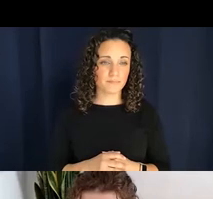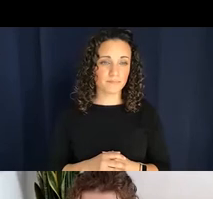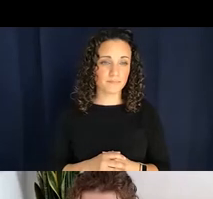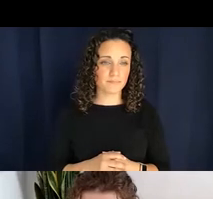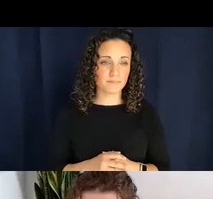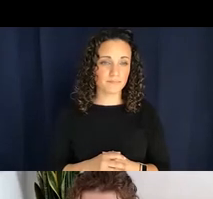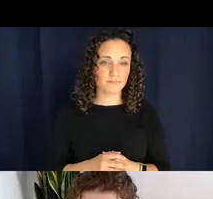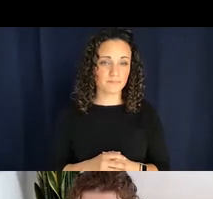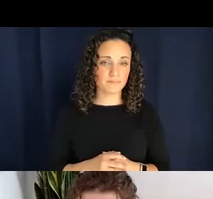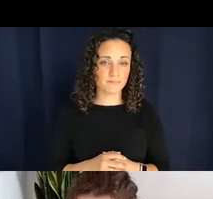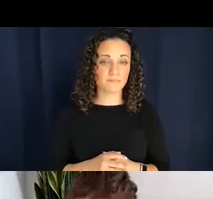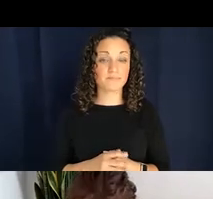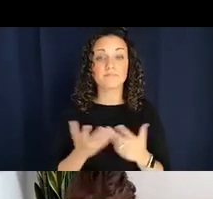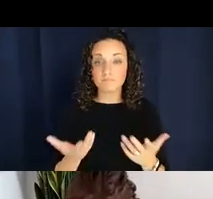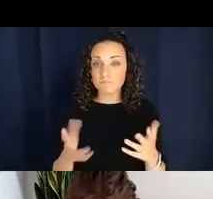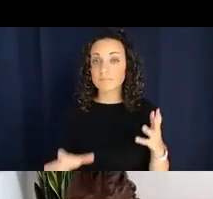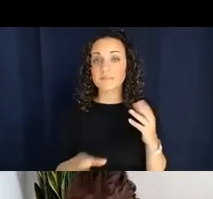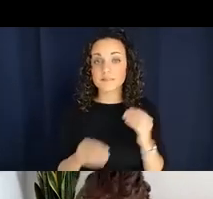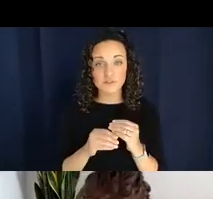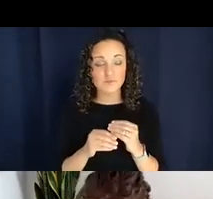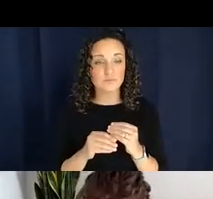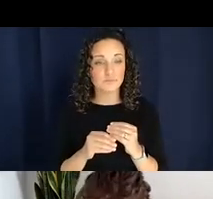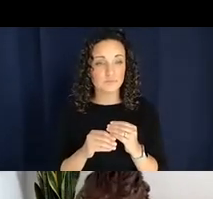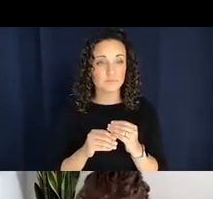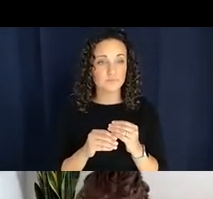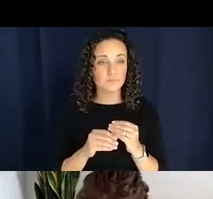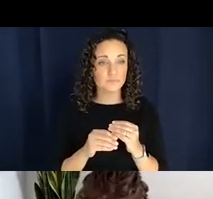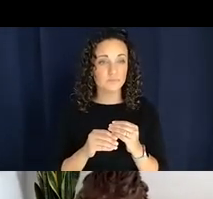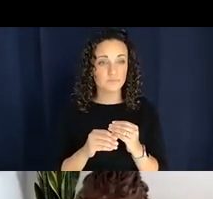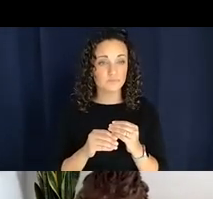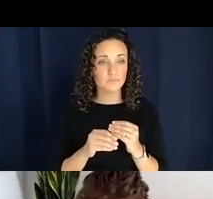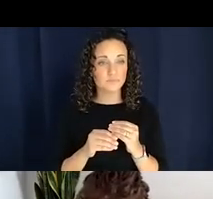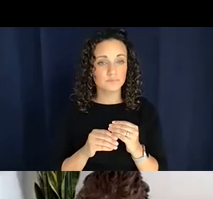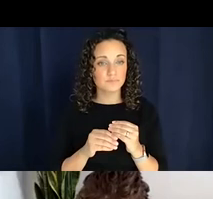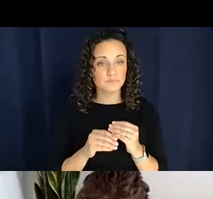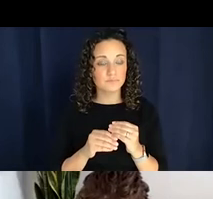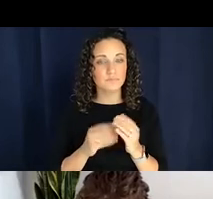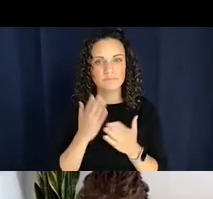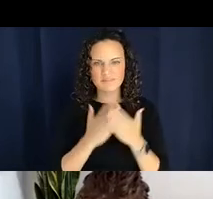In addition to the kind of … those kind of new categories that I just introduced,